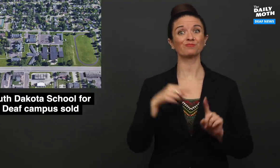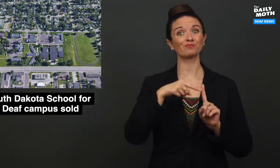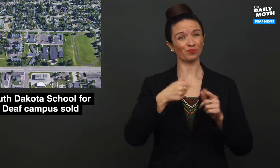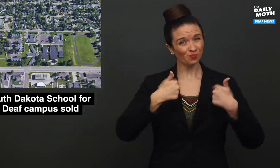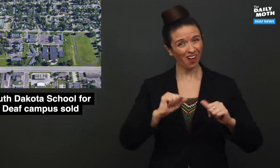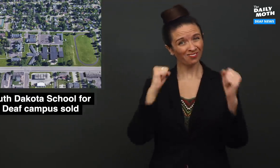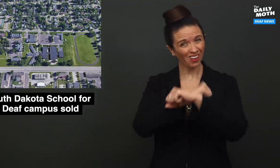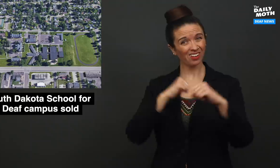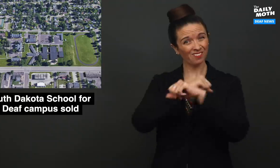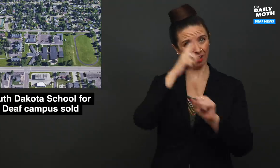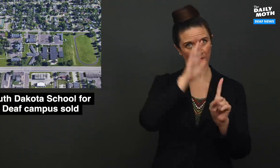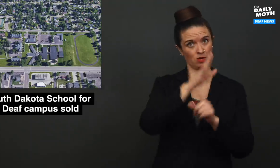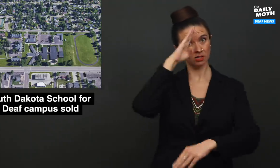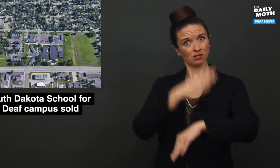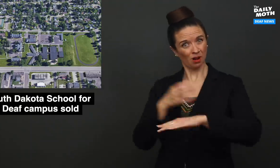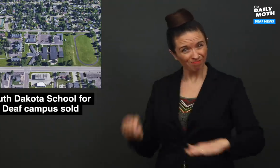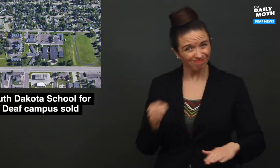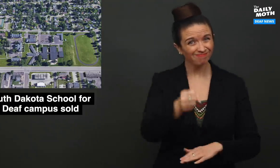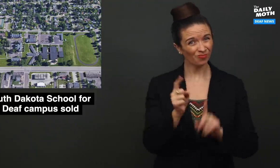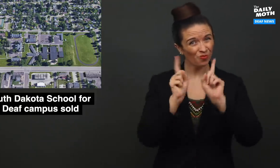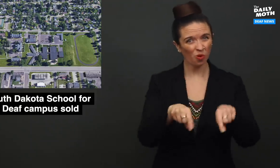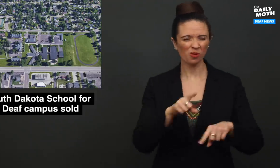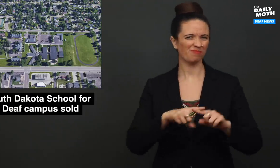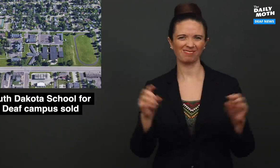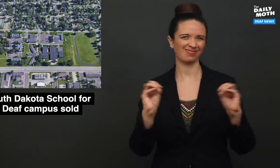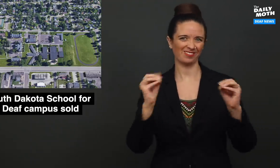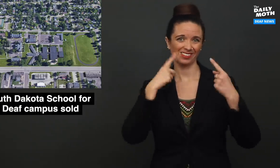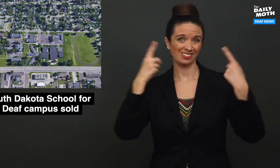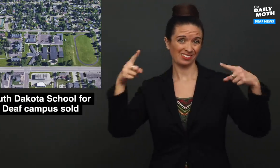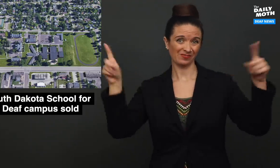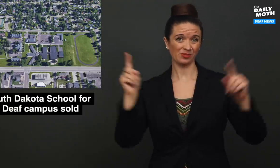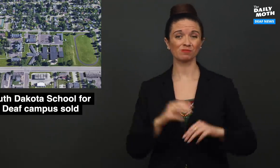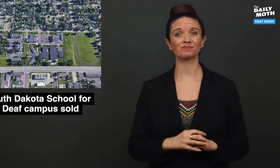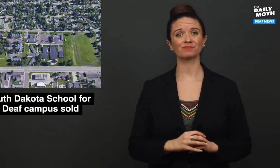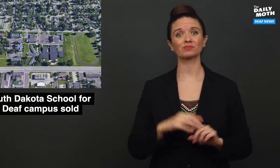She tried to fight for her son to attend, but said that nothing was successful.